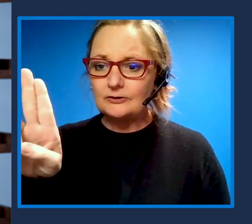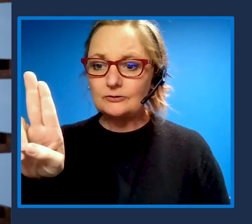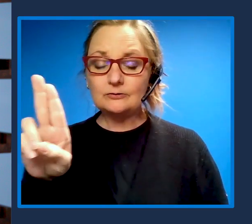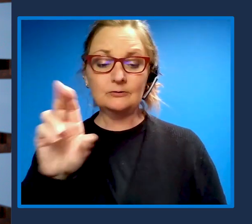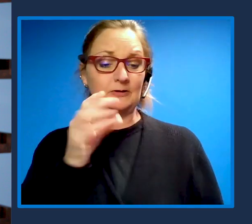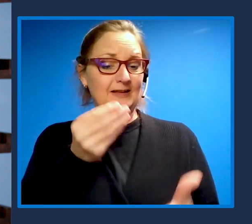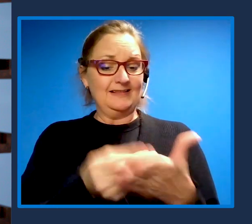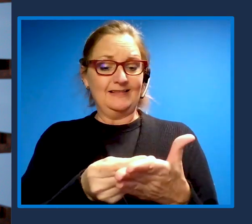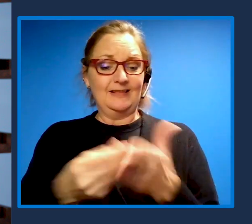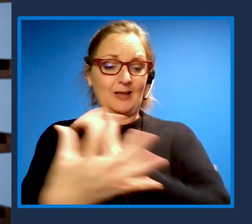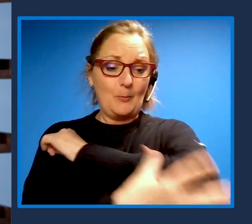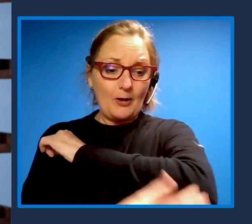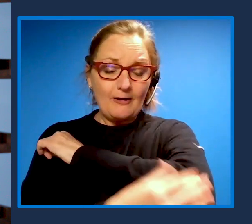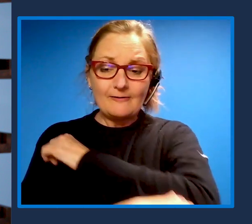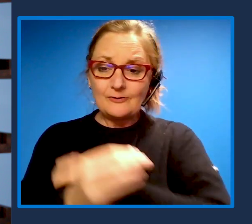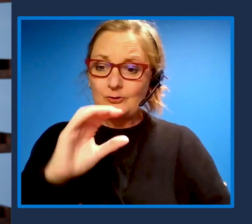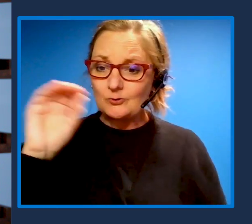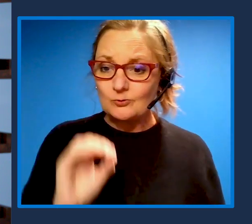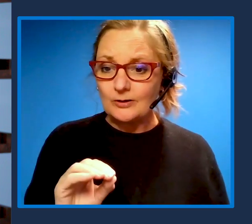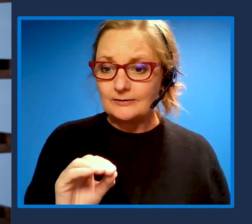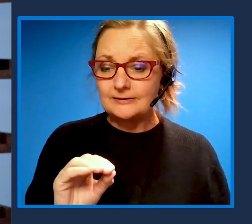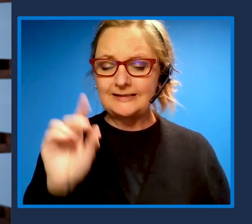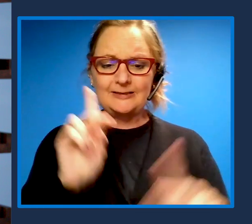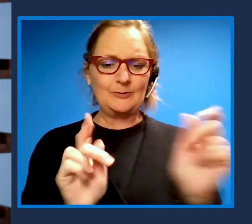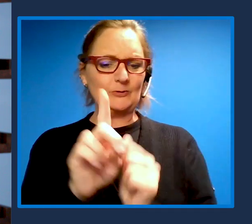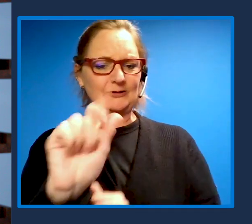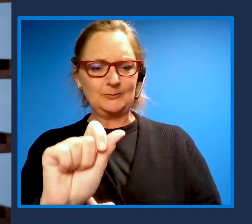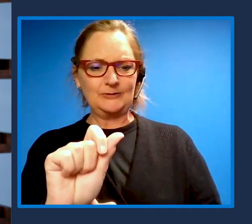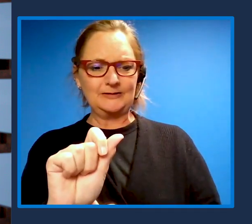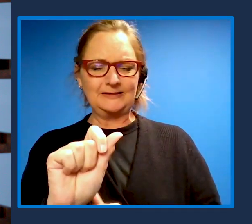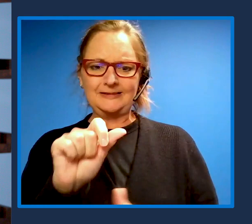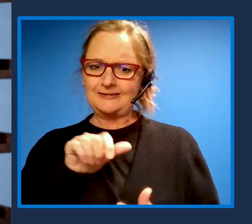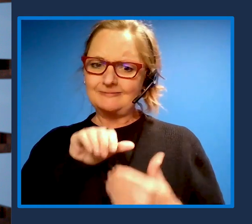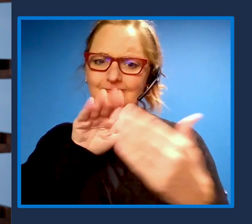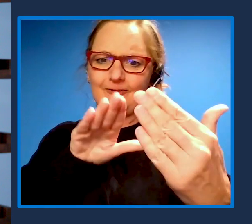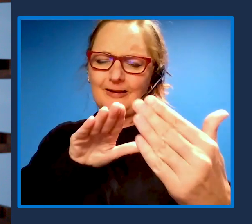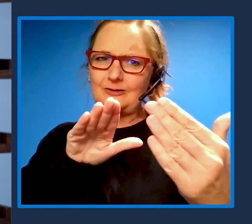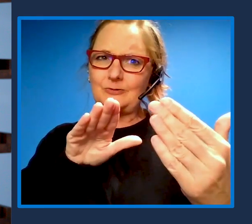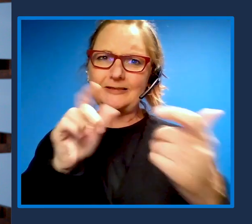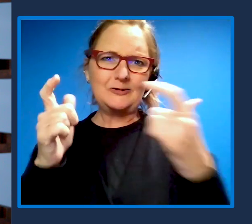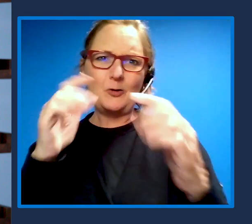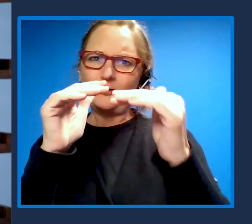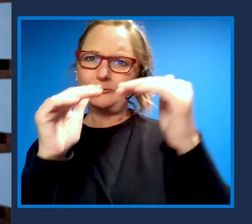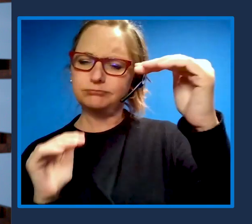face enormous disparities. That's why the World Bank rightfully calls this